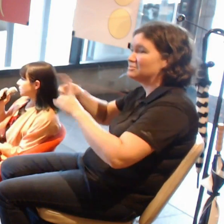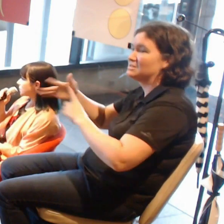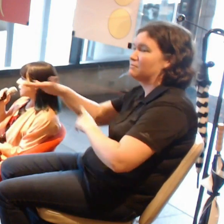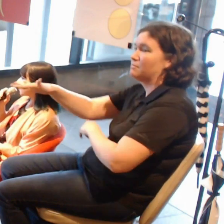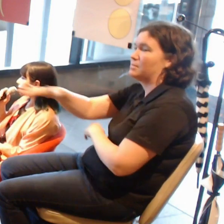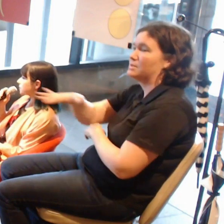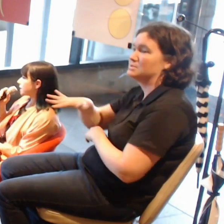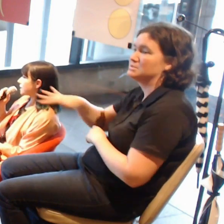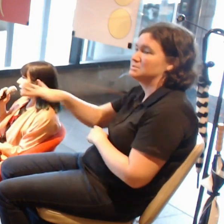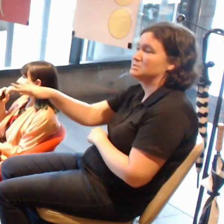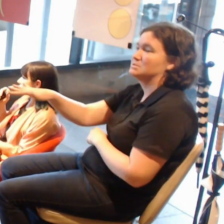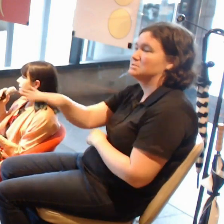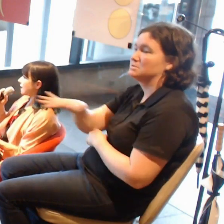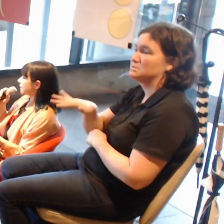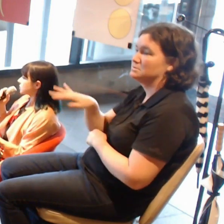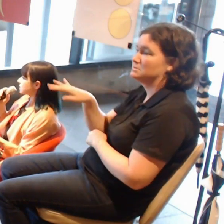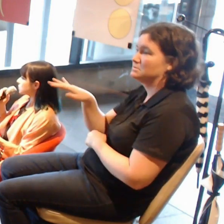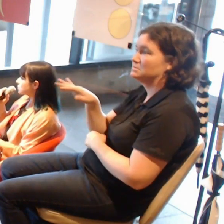without having to actually do that.